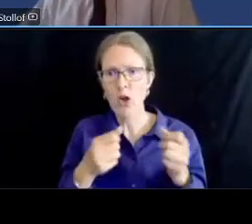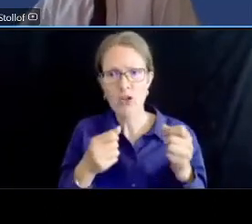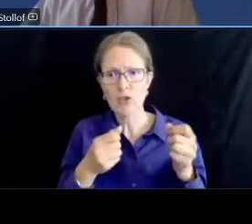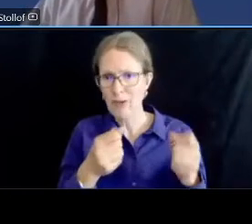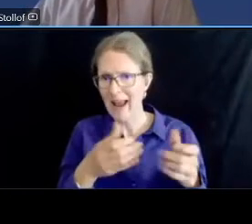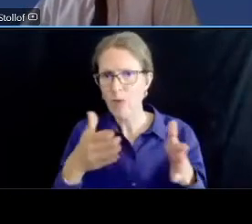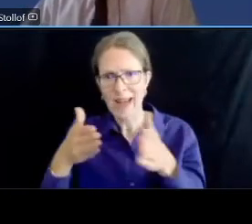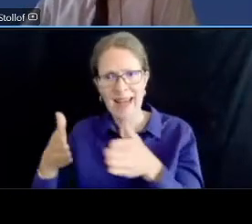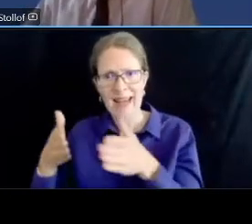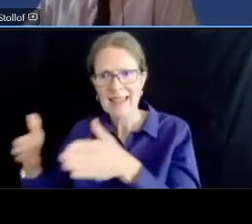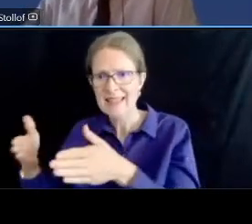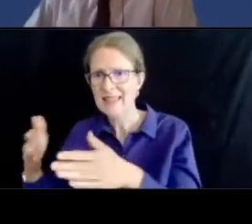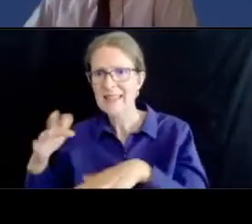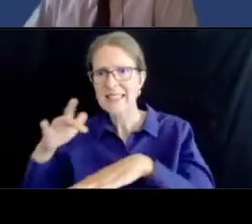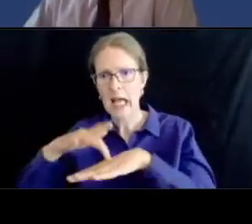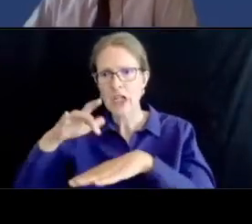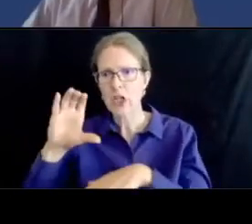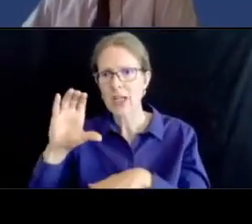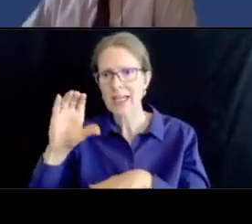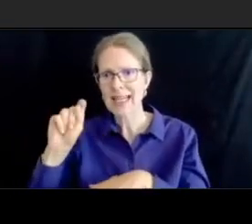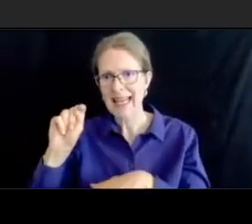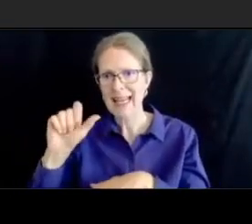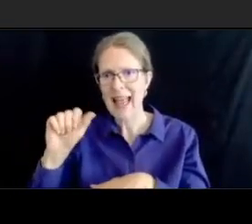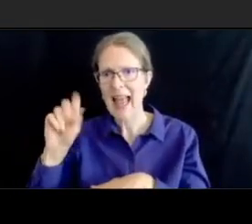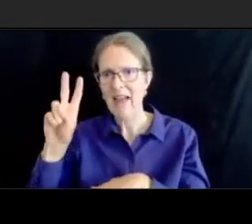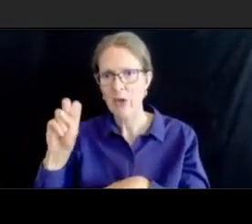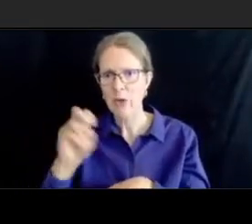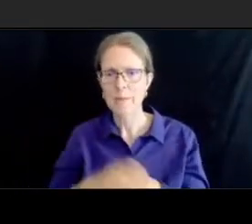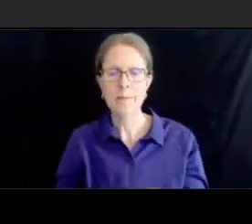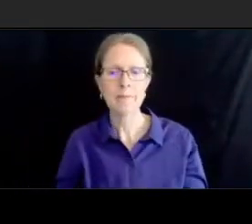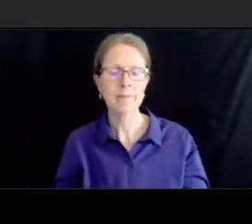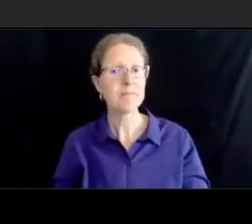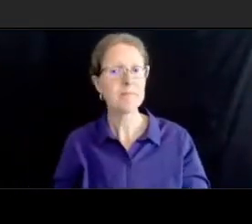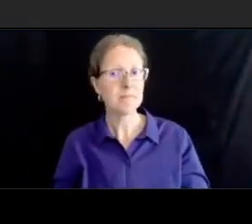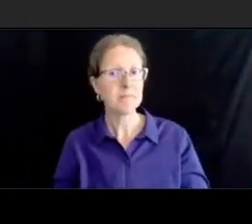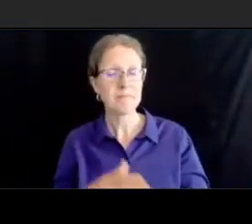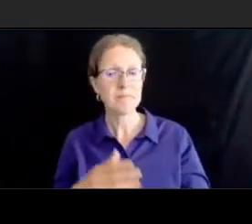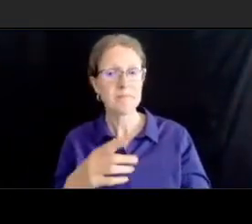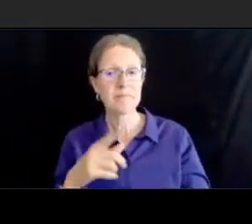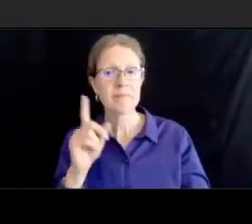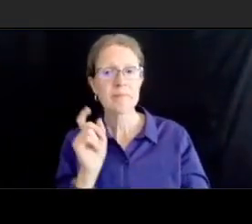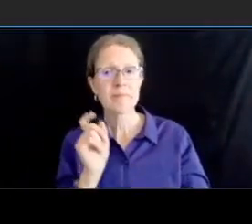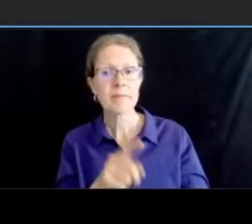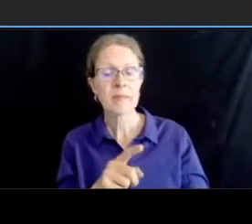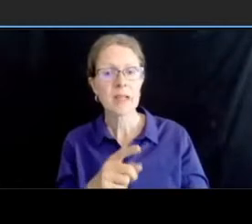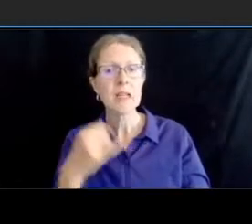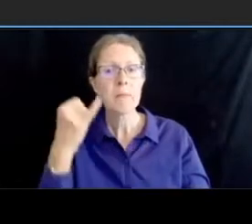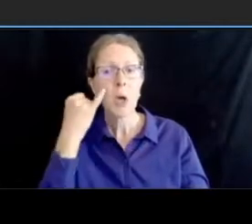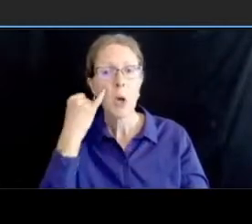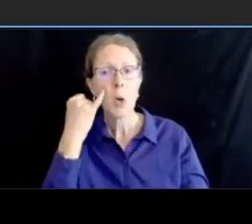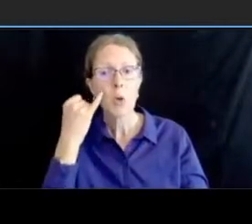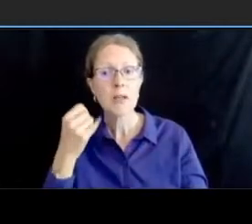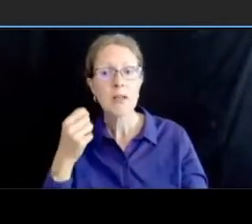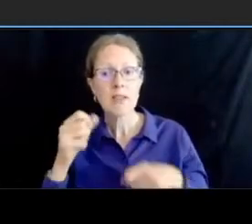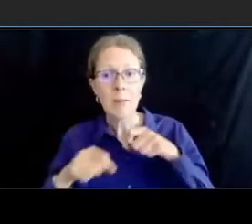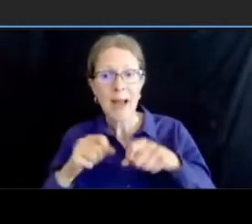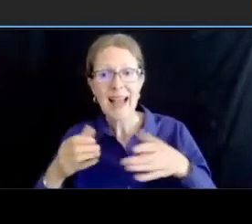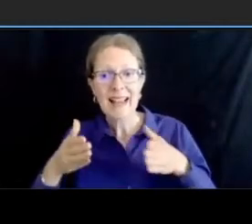thanks sarah the next question can you mark what happens if we find that bike lanes turn out not to be enough to merit the loss of parking for the commercial areas